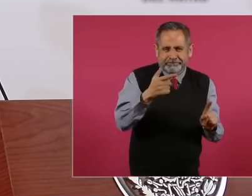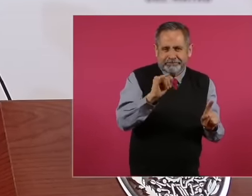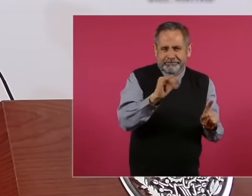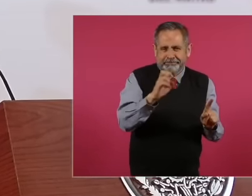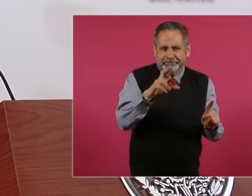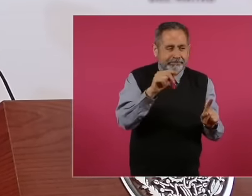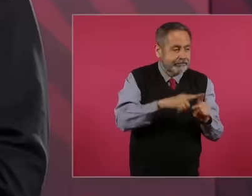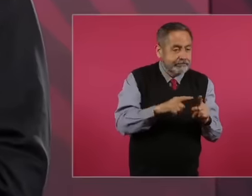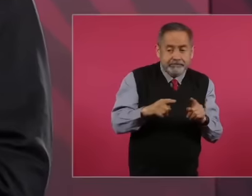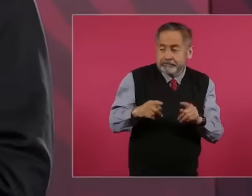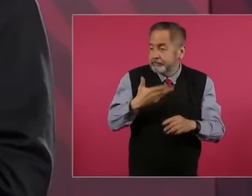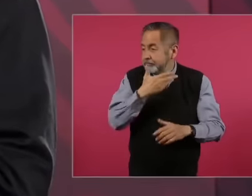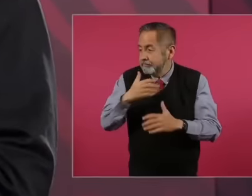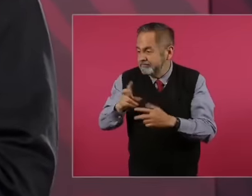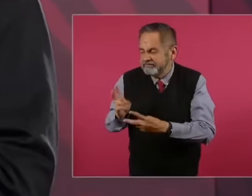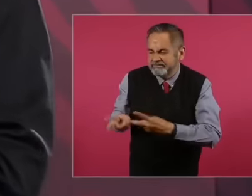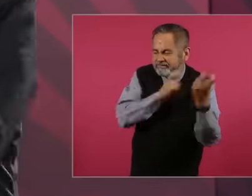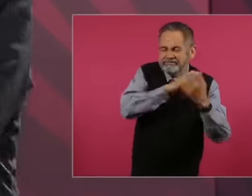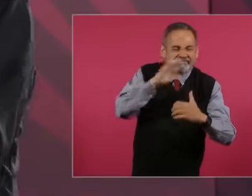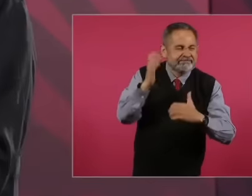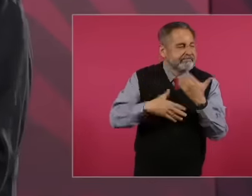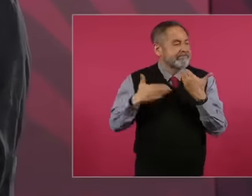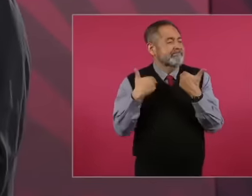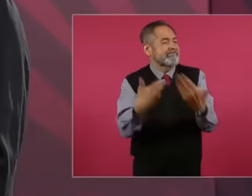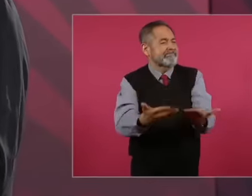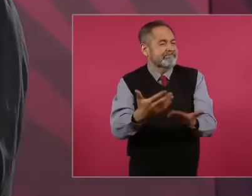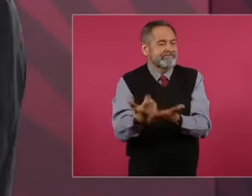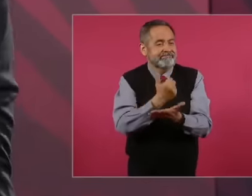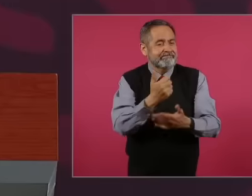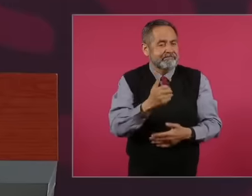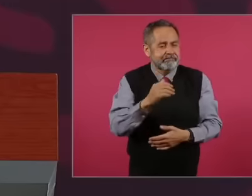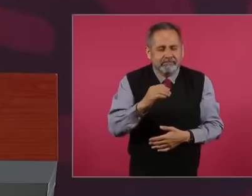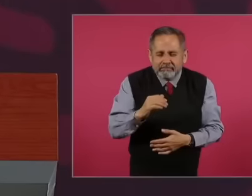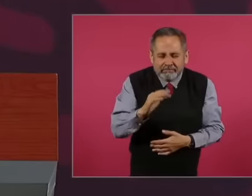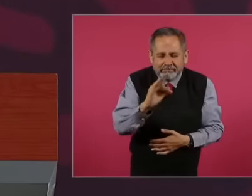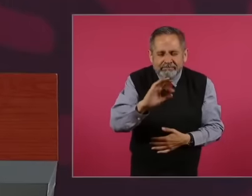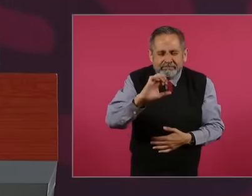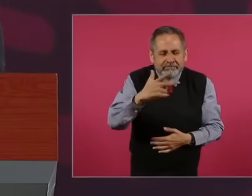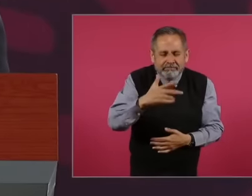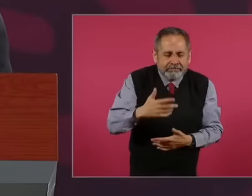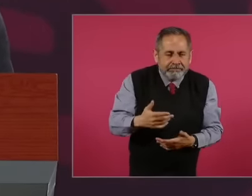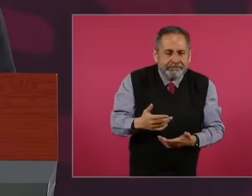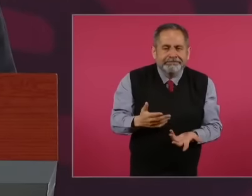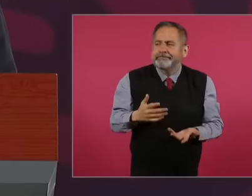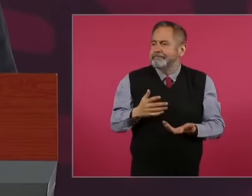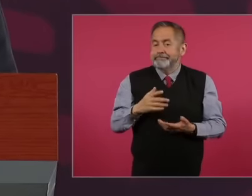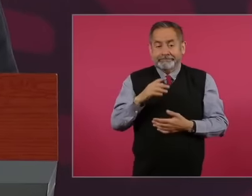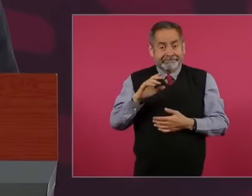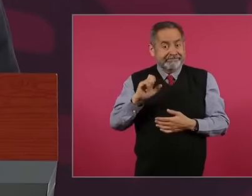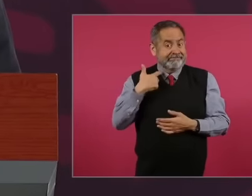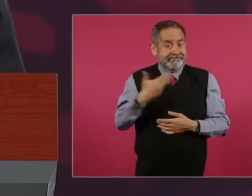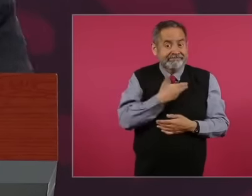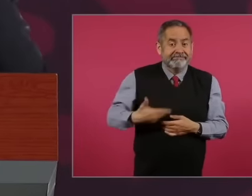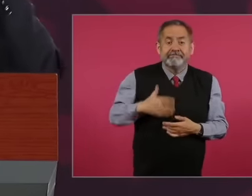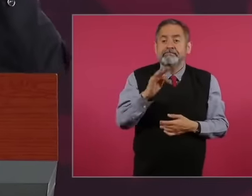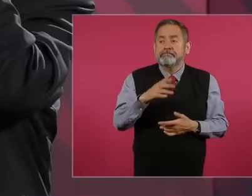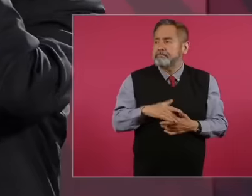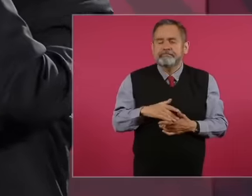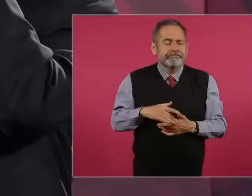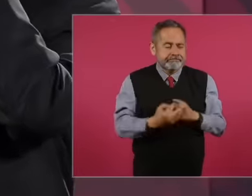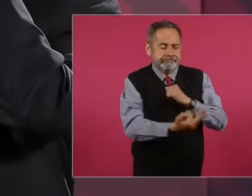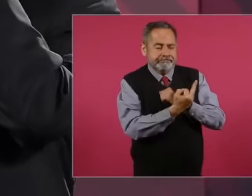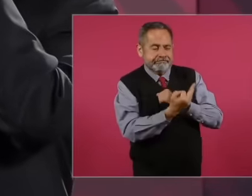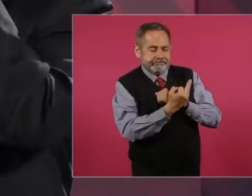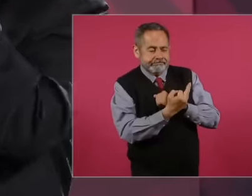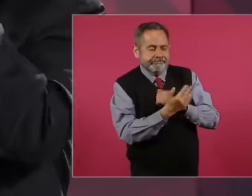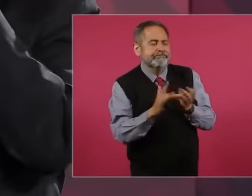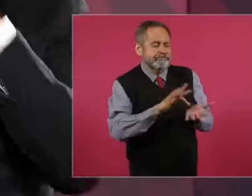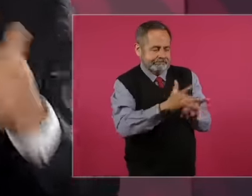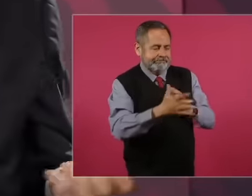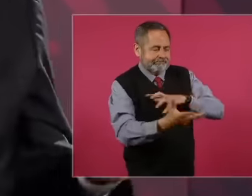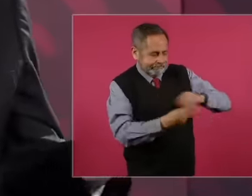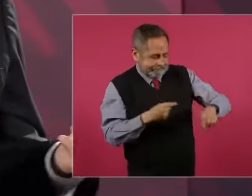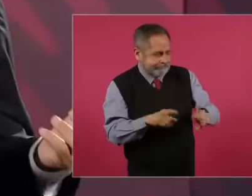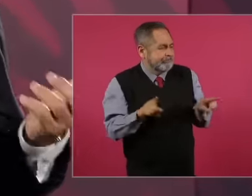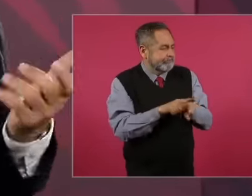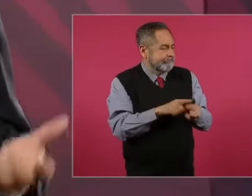the fraud, they named him out of the cisen, like another man who accepts that he participated in the